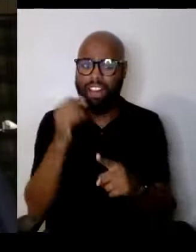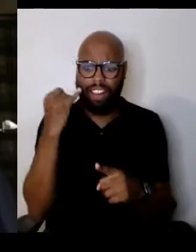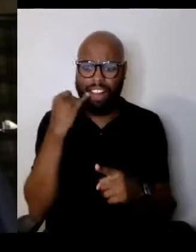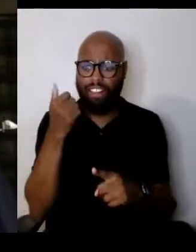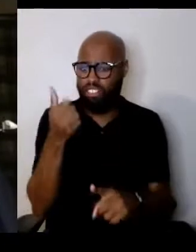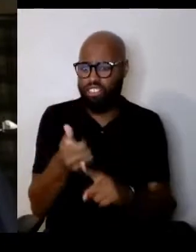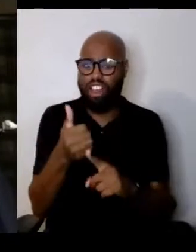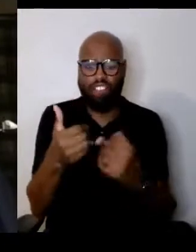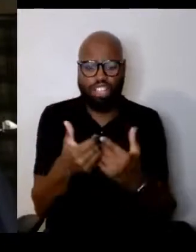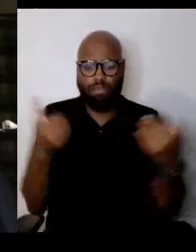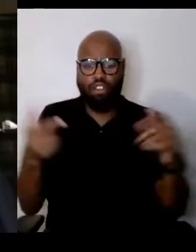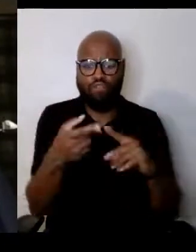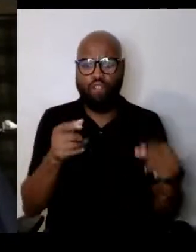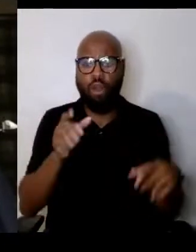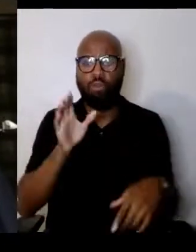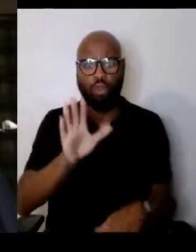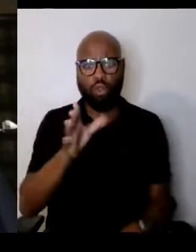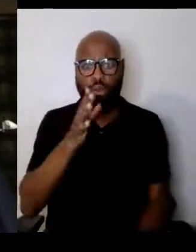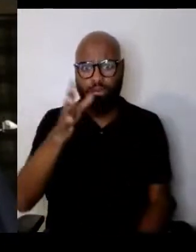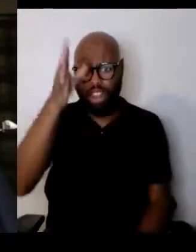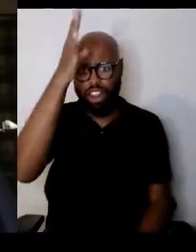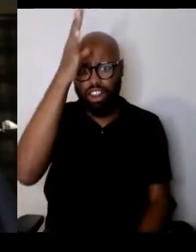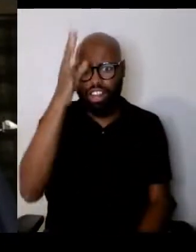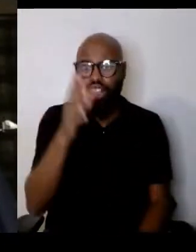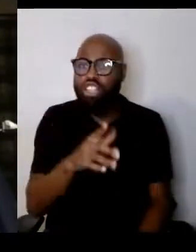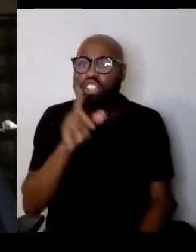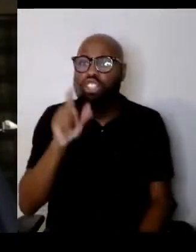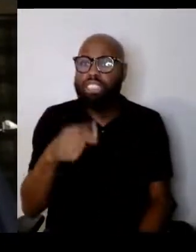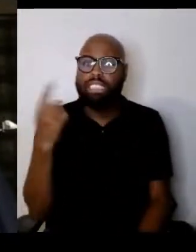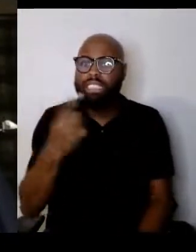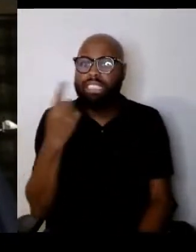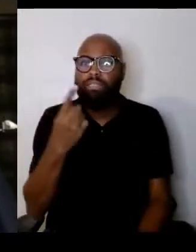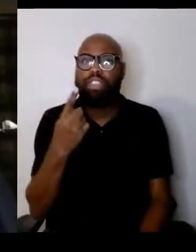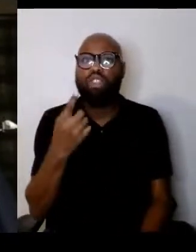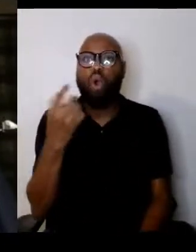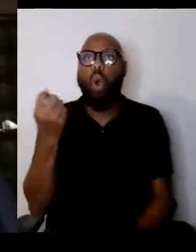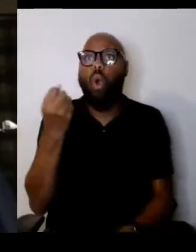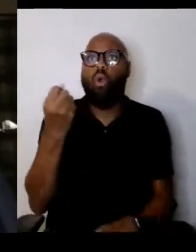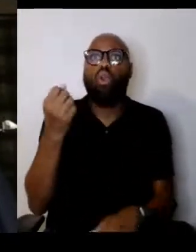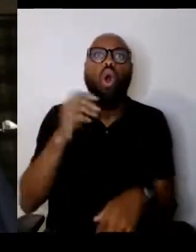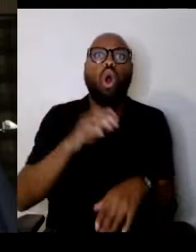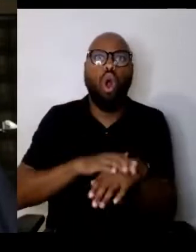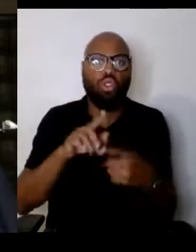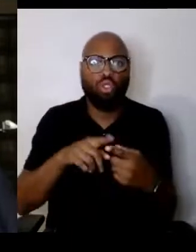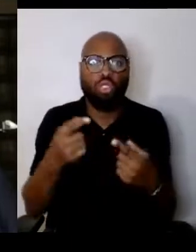and you need something to hang on to and the safest thing is your,